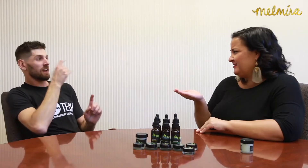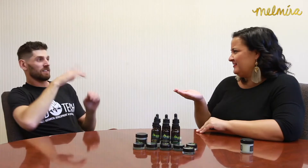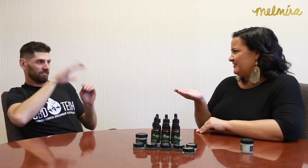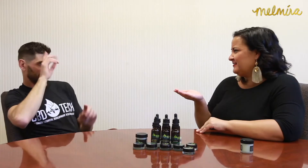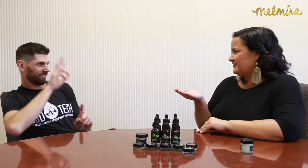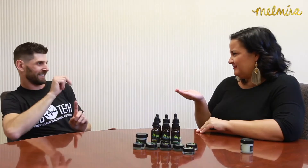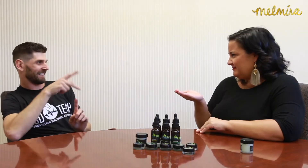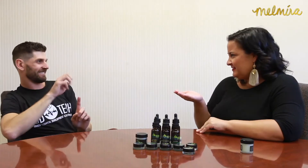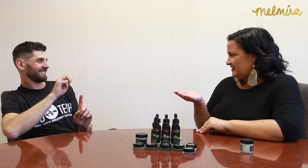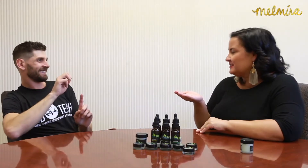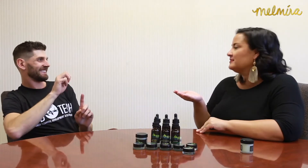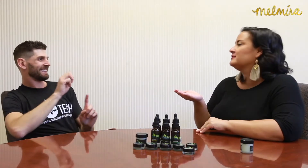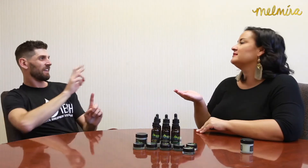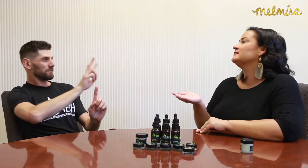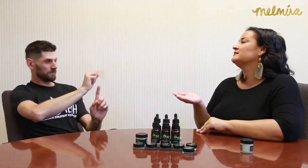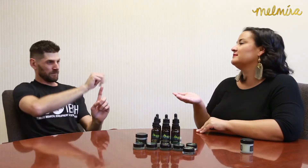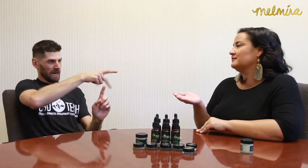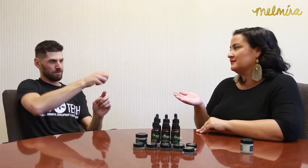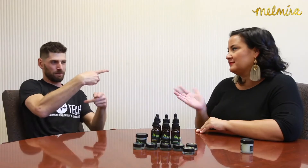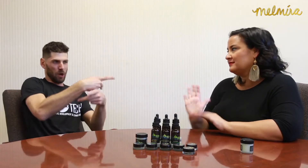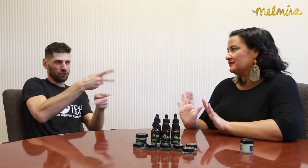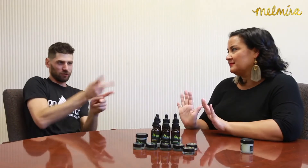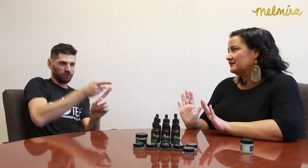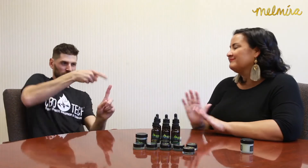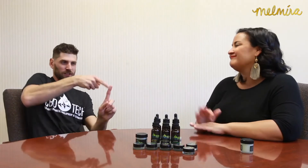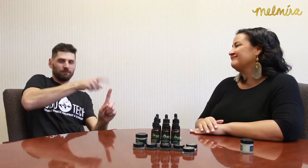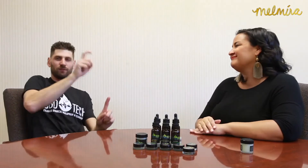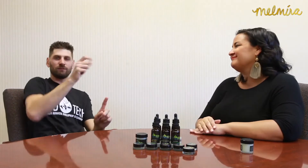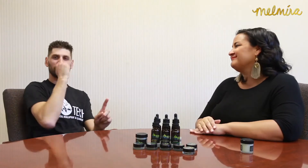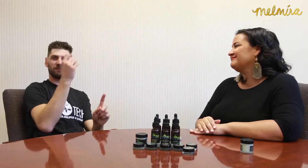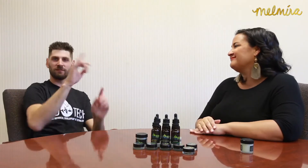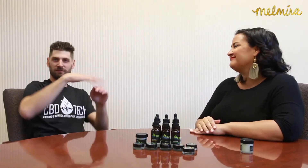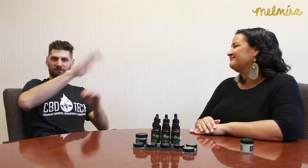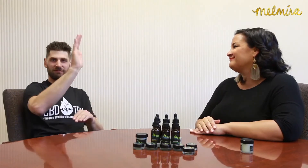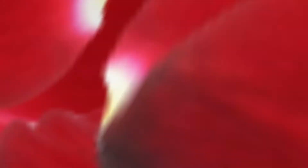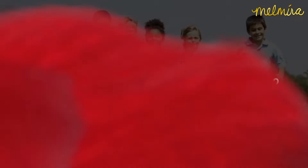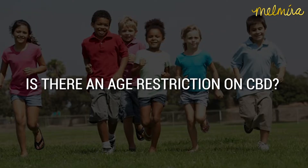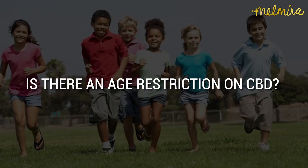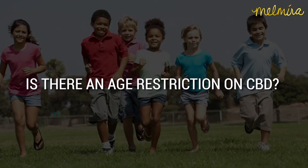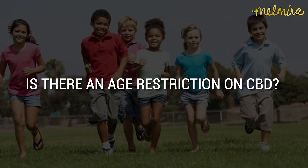When it comes to vaping, you have to be 18 years or older to use vape products.